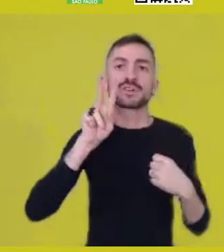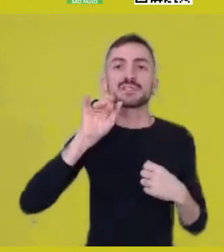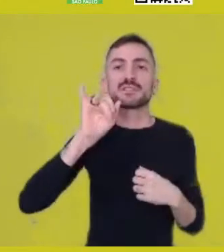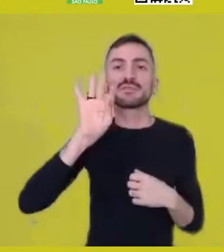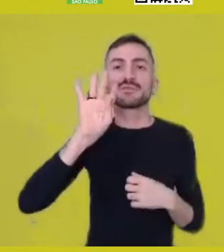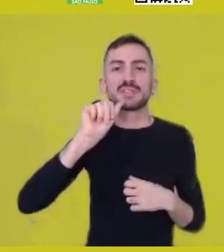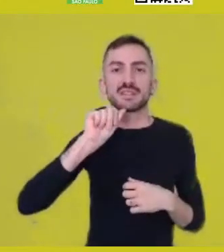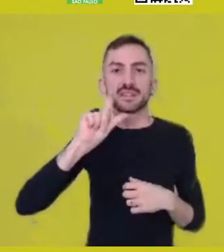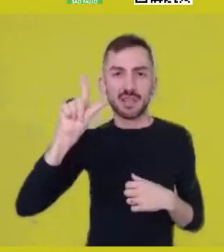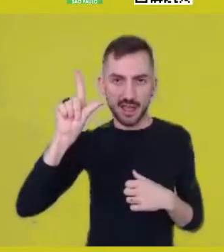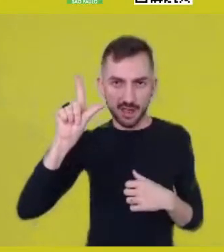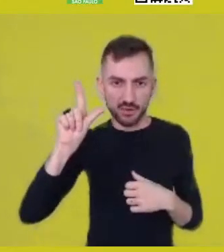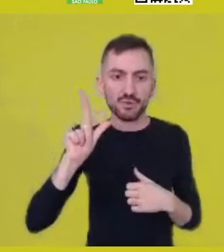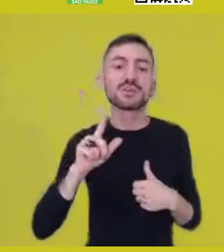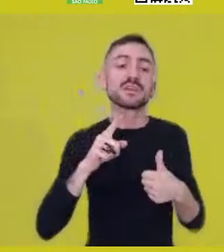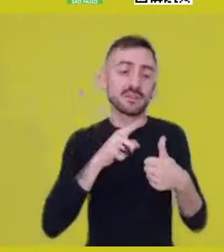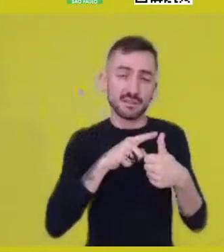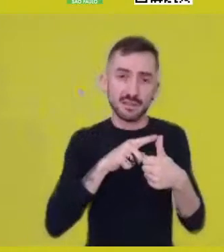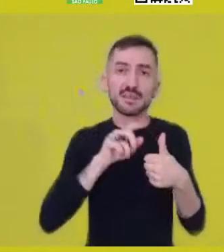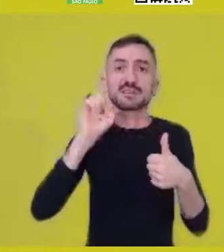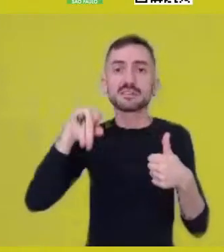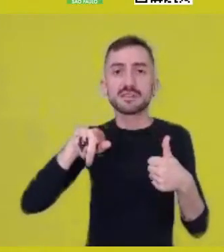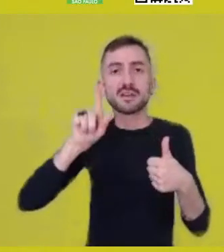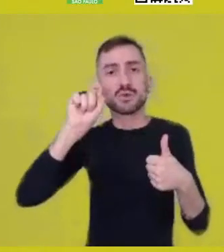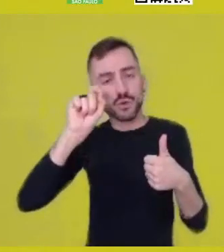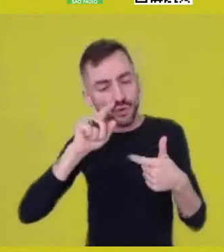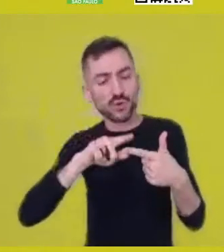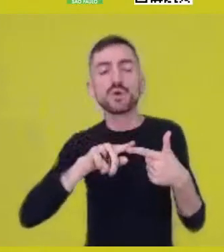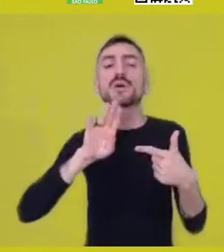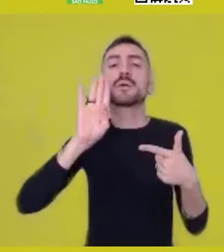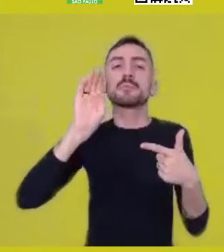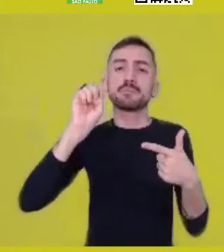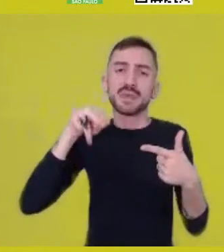that Aimé Cesaire make questions, I mean... Well...